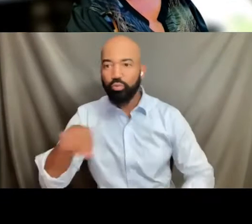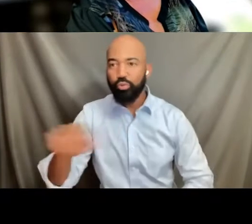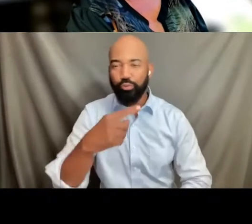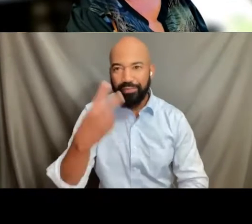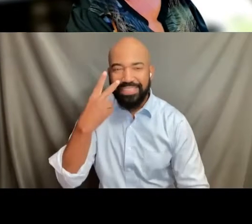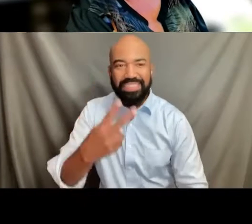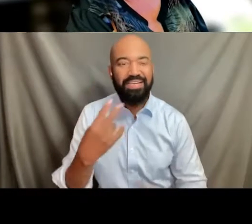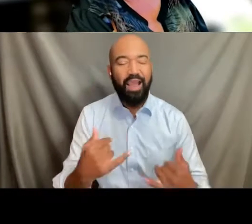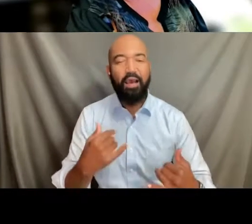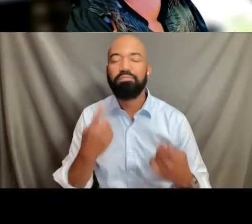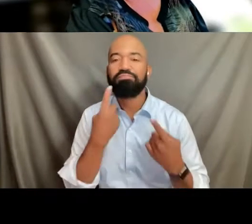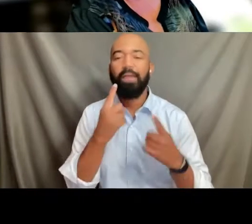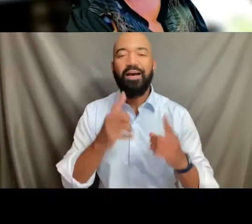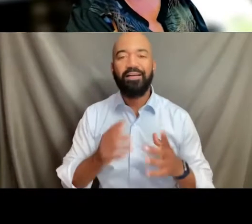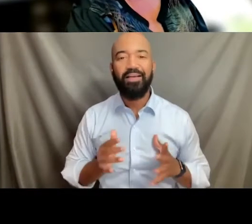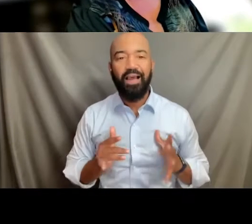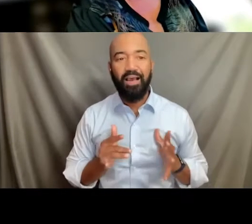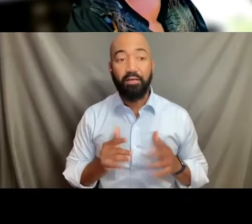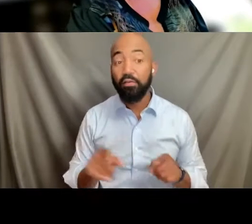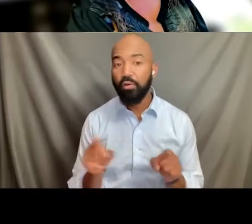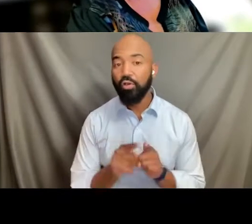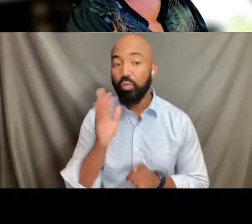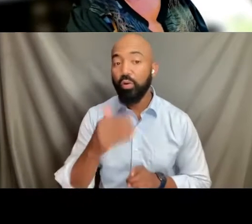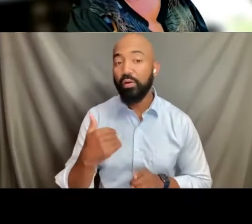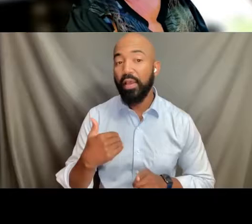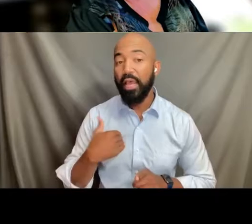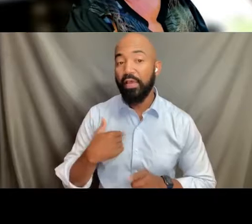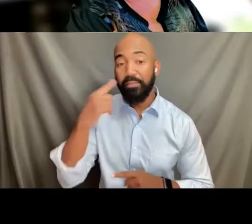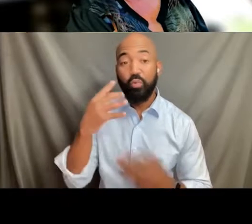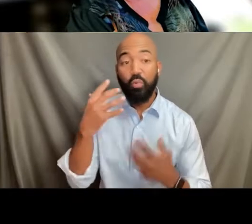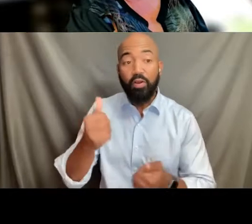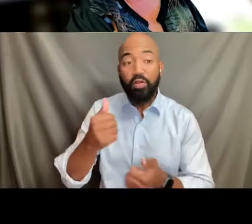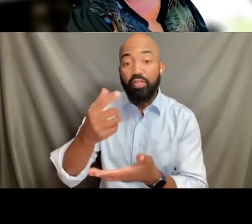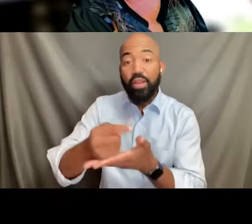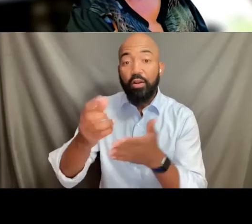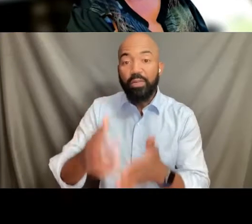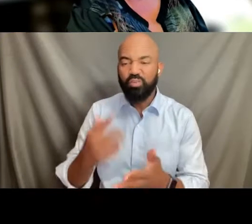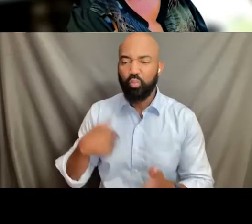Can someone put the link in the chat for that please?